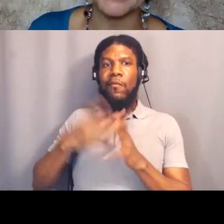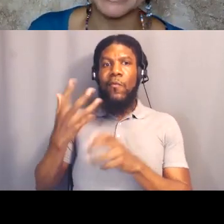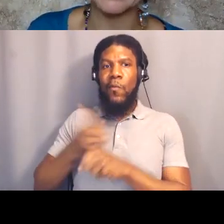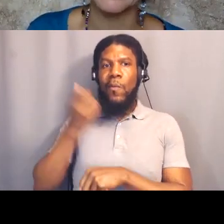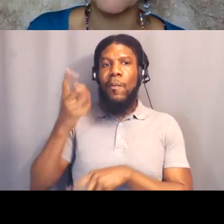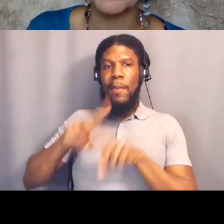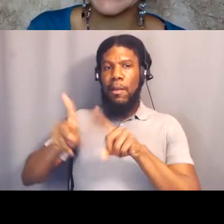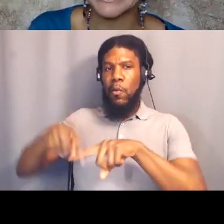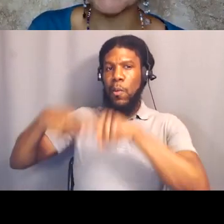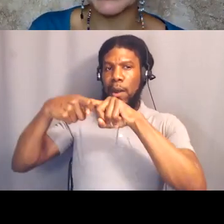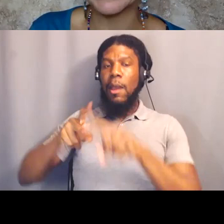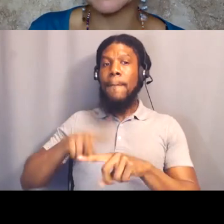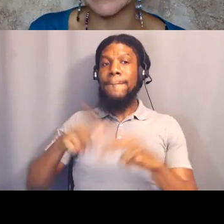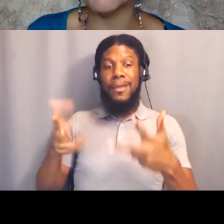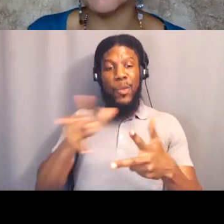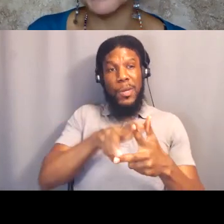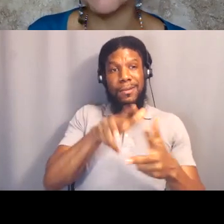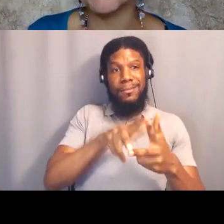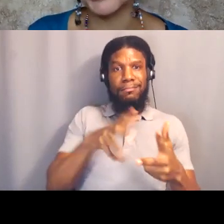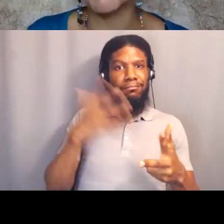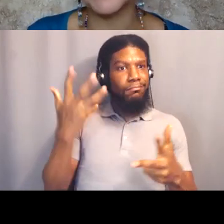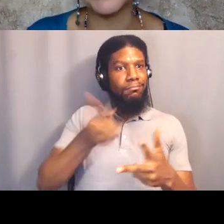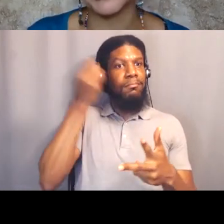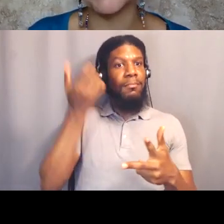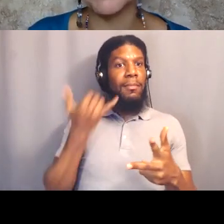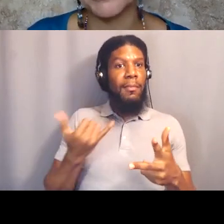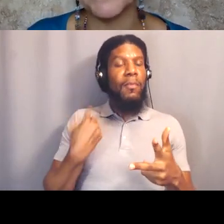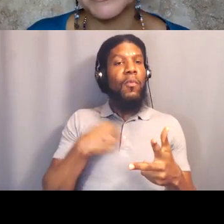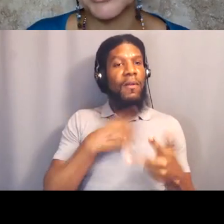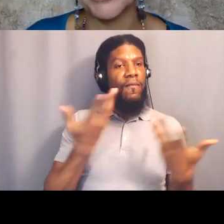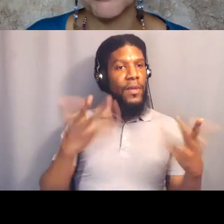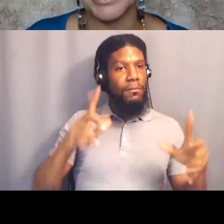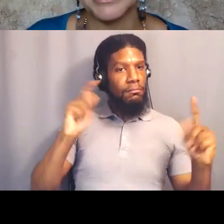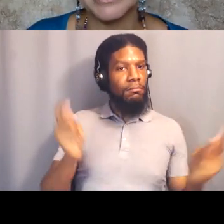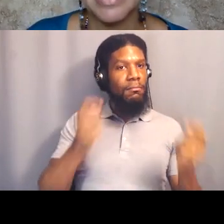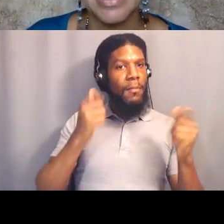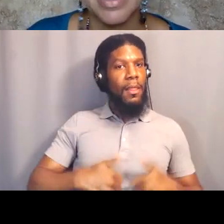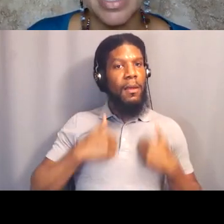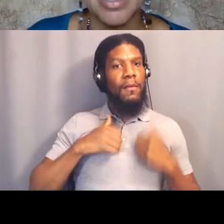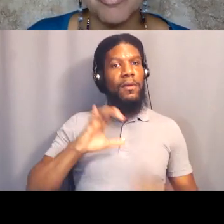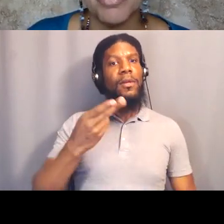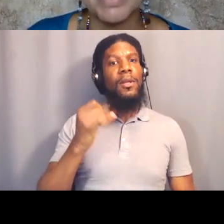are that, we celebrated the life of Chip Fitzgerald, Chip Fitzgerald was one